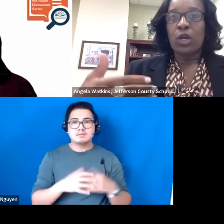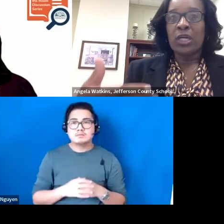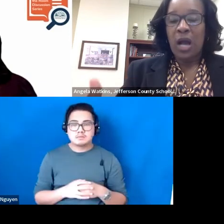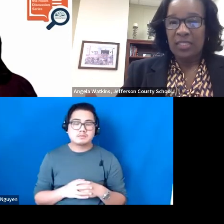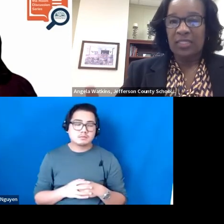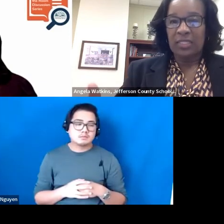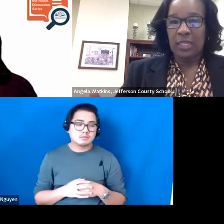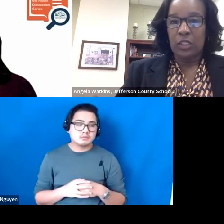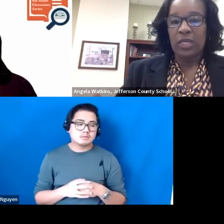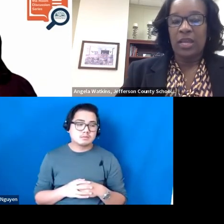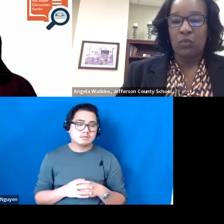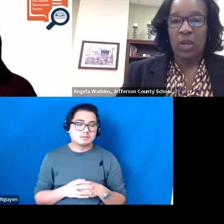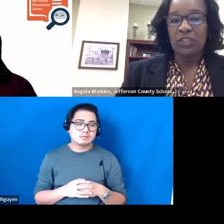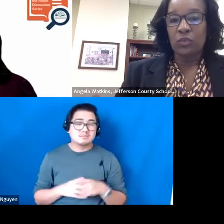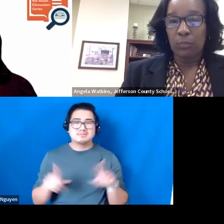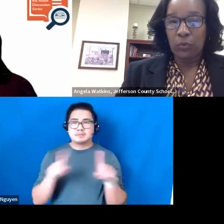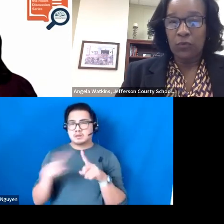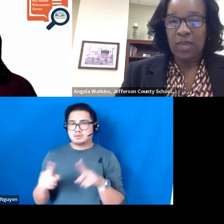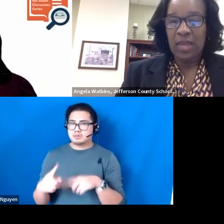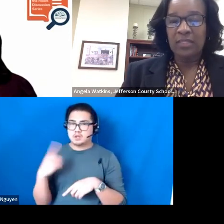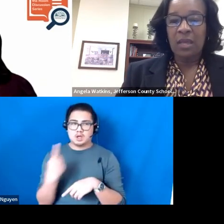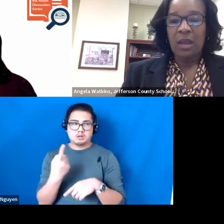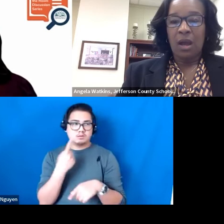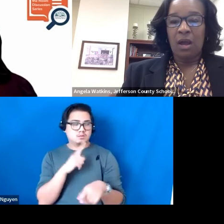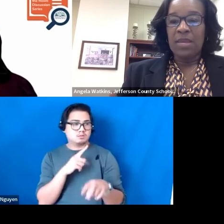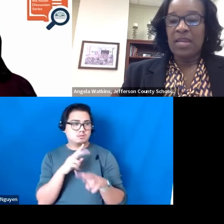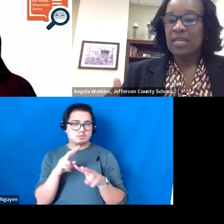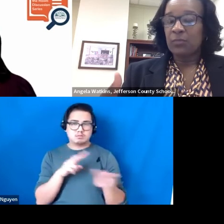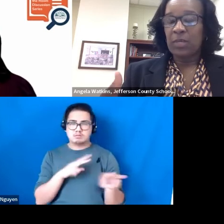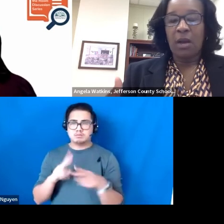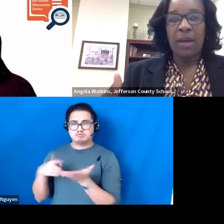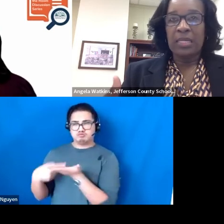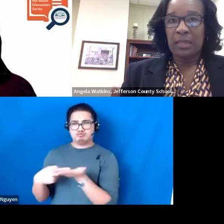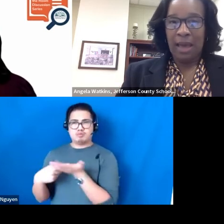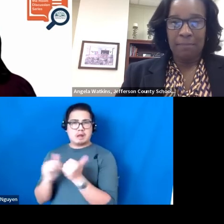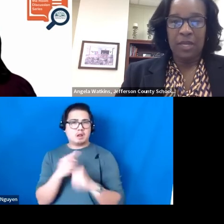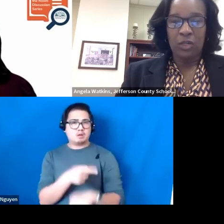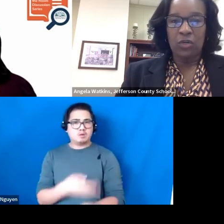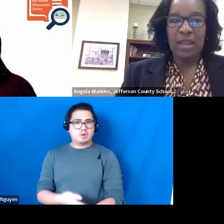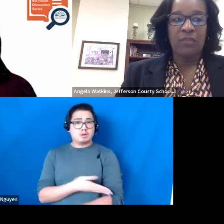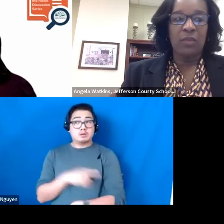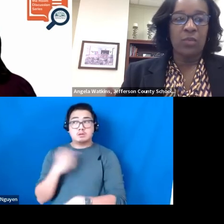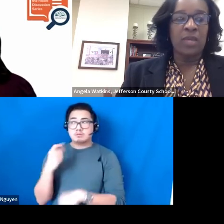We are constantly looking at ways to improve that. It has become a lot better now that